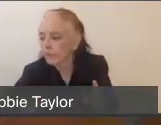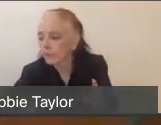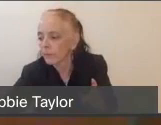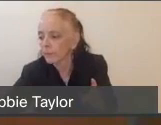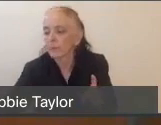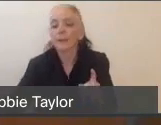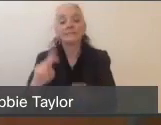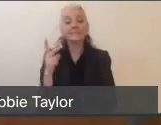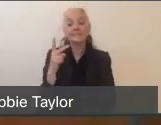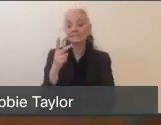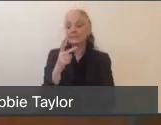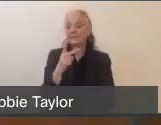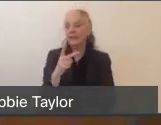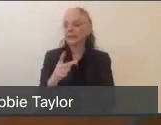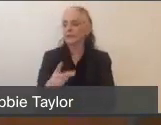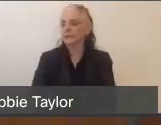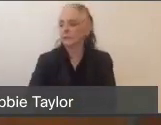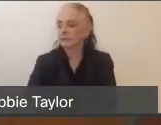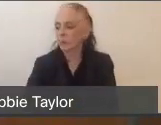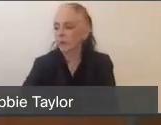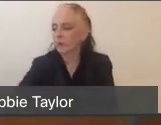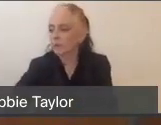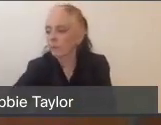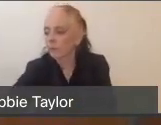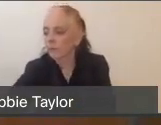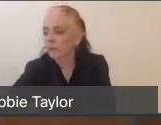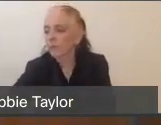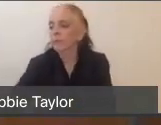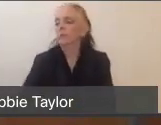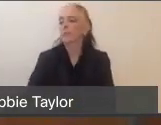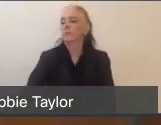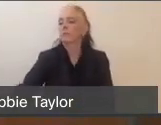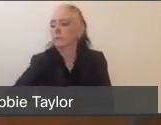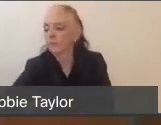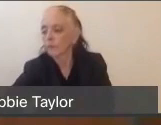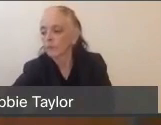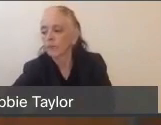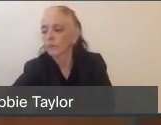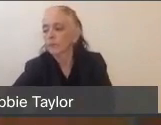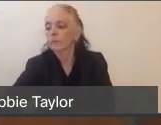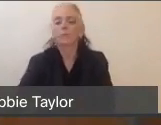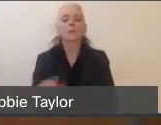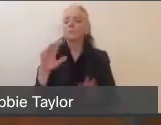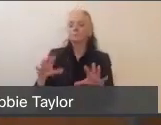while we get to look ahead towards o loosening of the shelter-in-place, and the lifting of it, it's not going to be all at once.